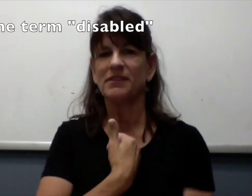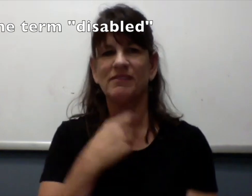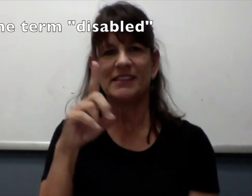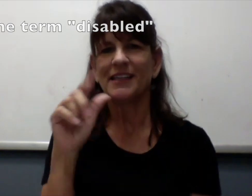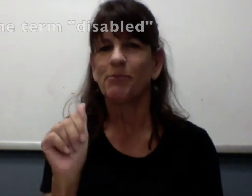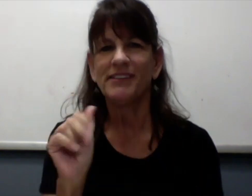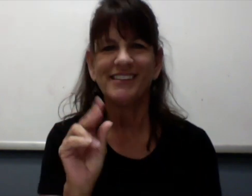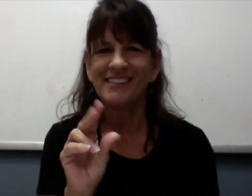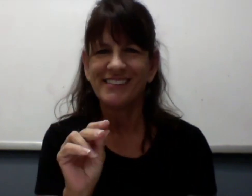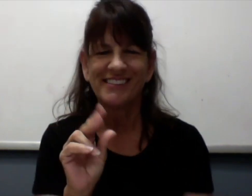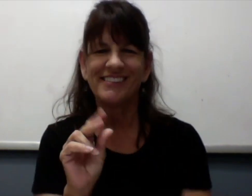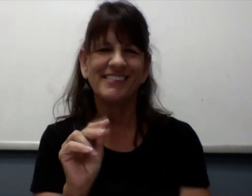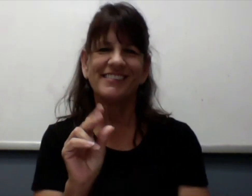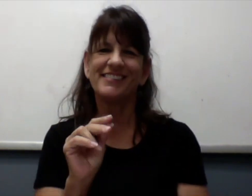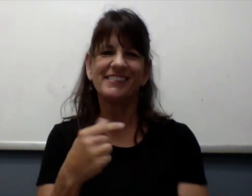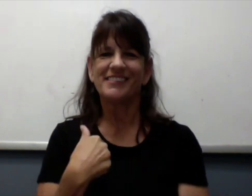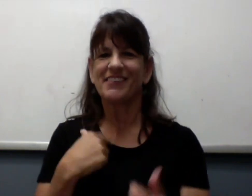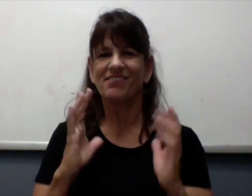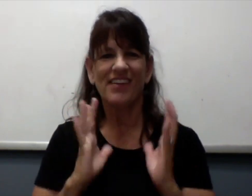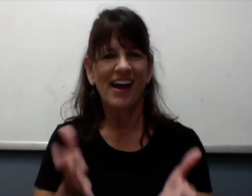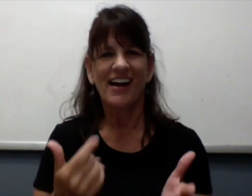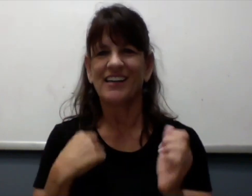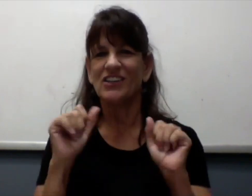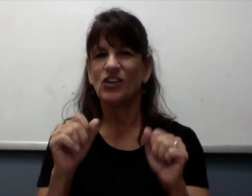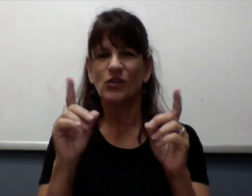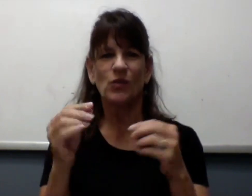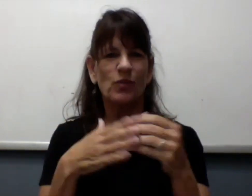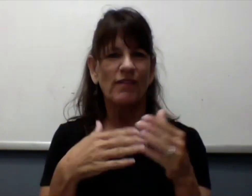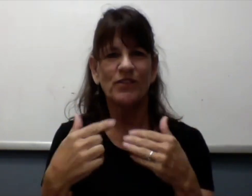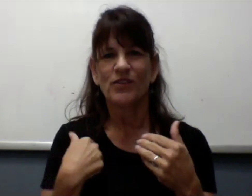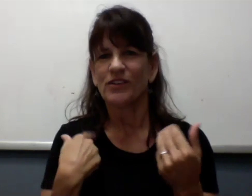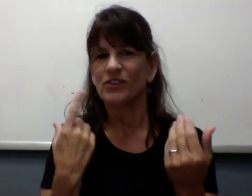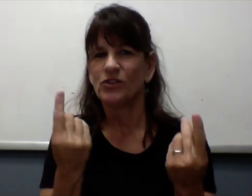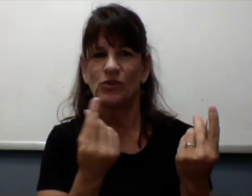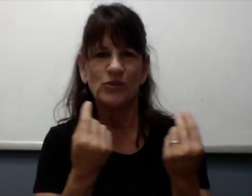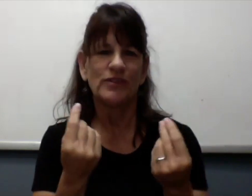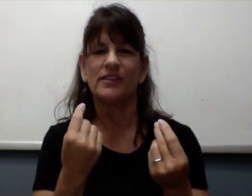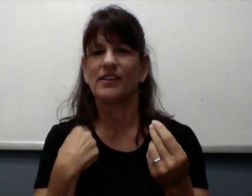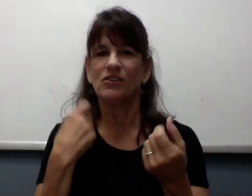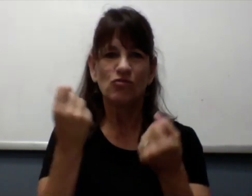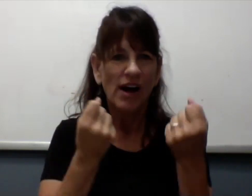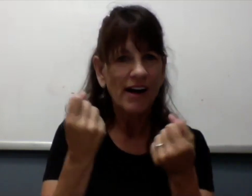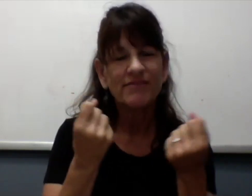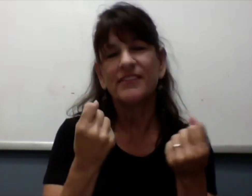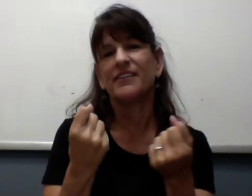I don't see myself as disabled. I am able to do whatever I please.